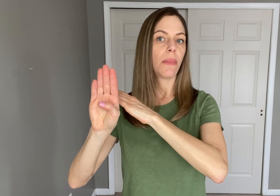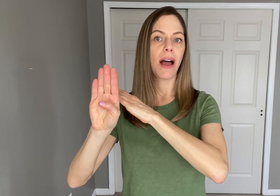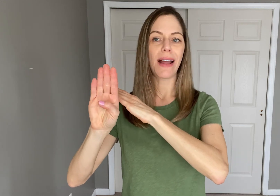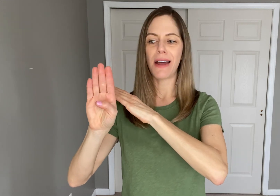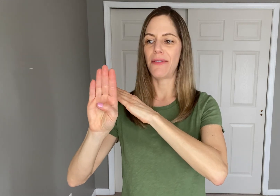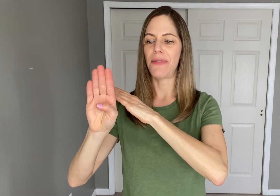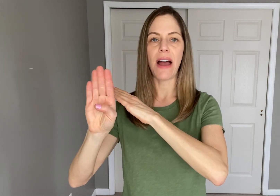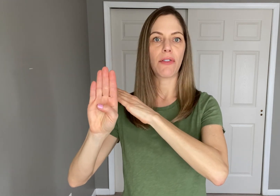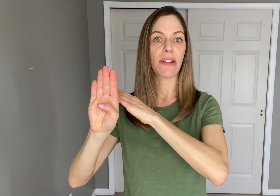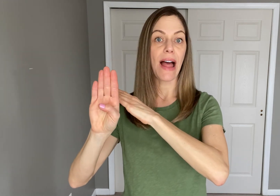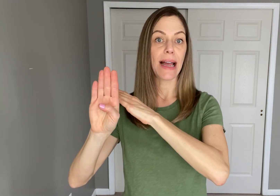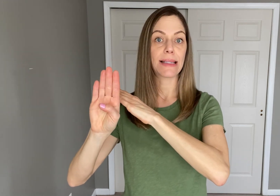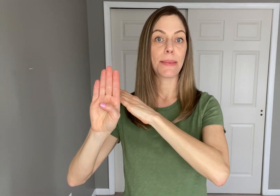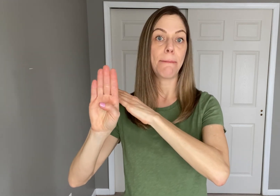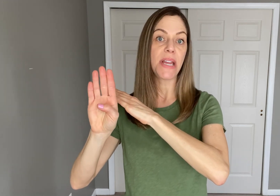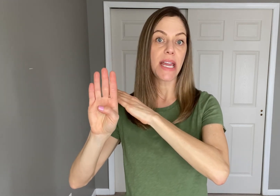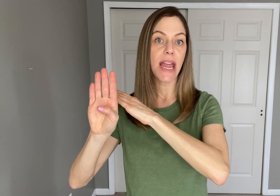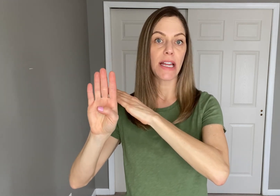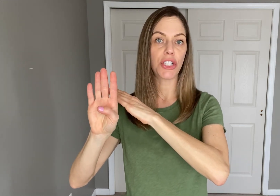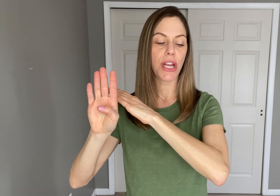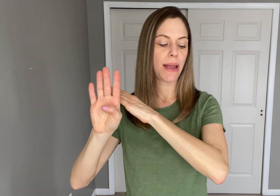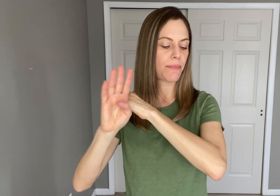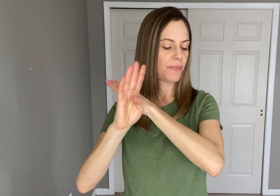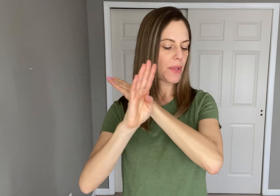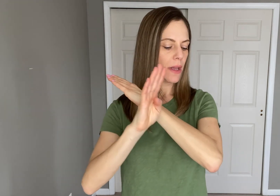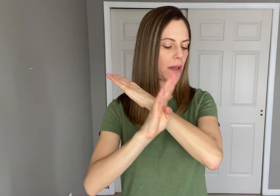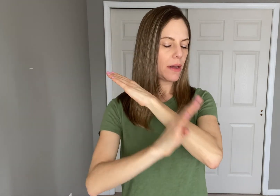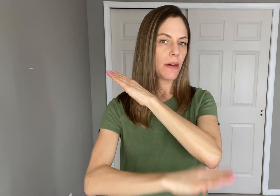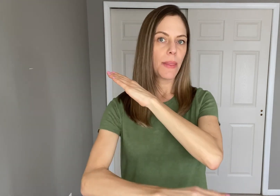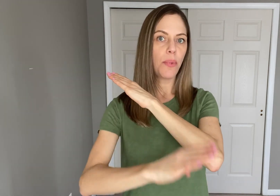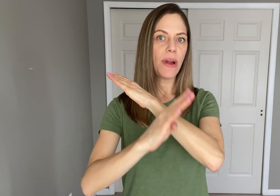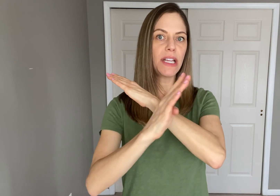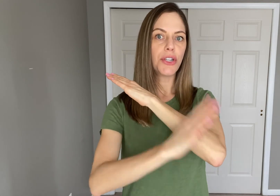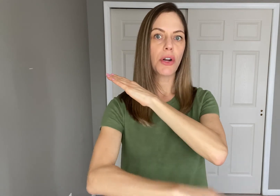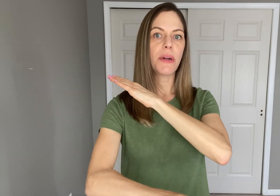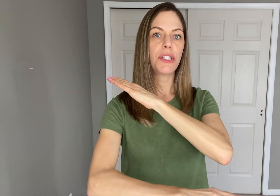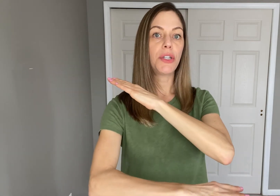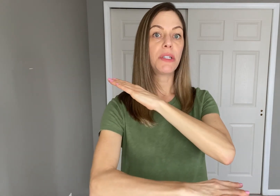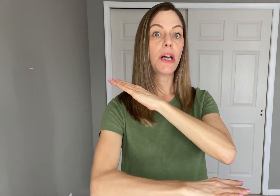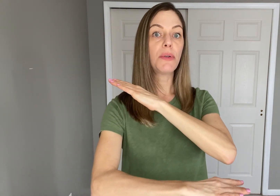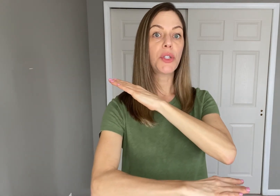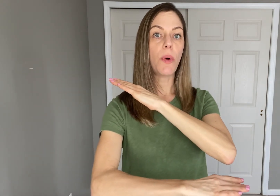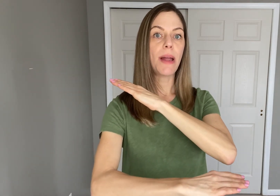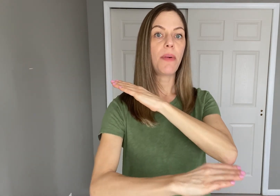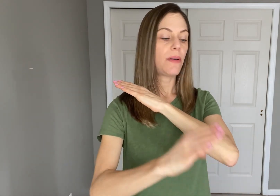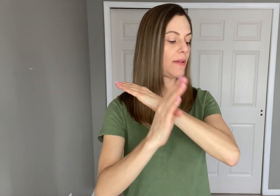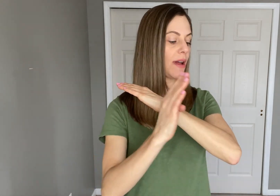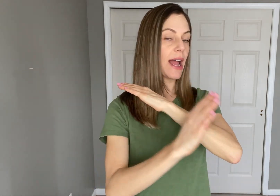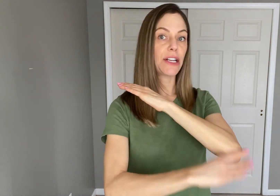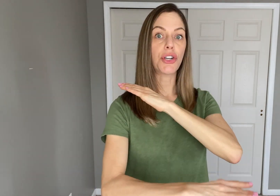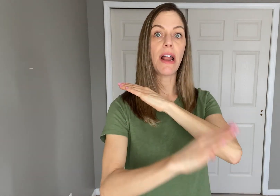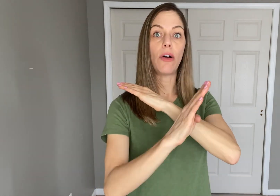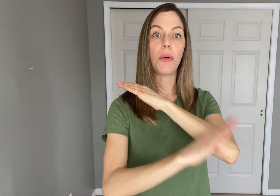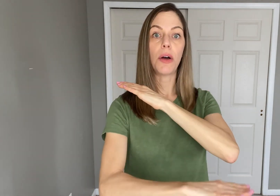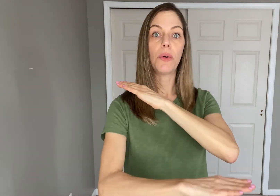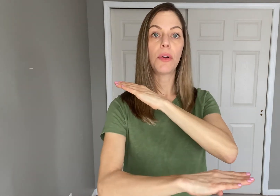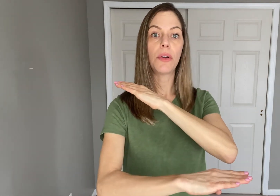I kind of have a relaxed "B" handshape. The point is you're going to do a double swipe at your elbow.